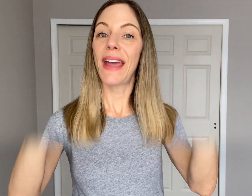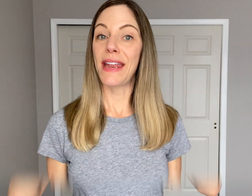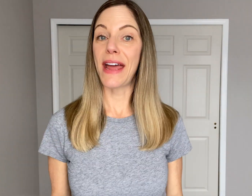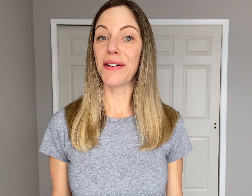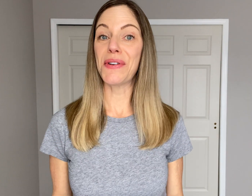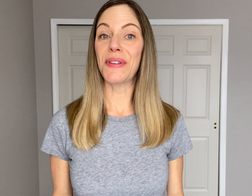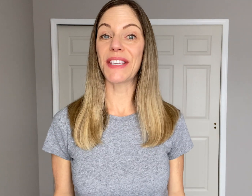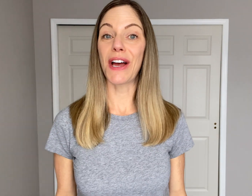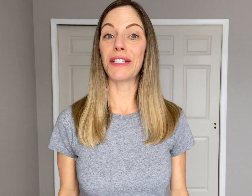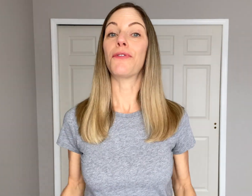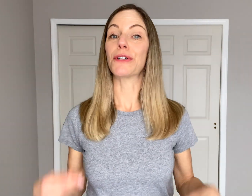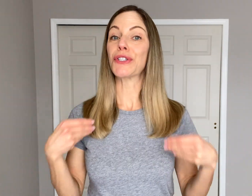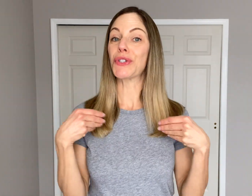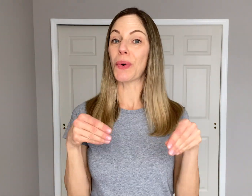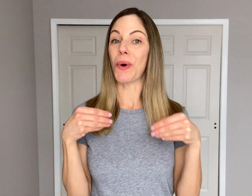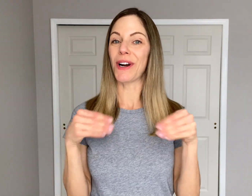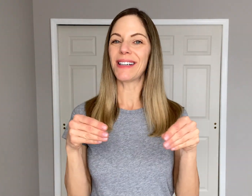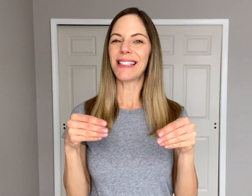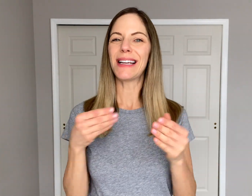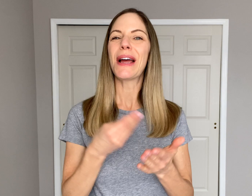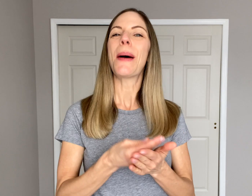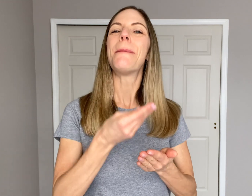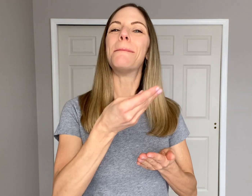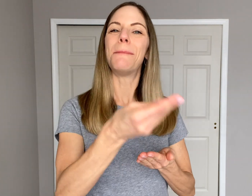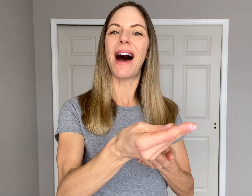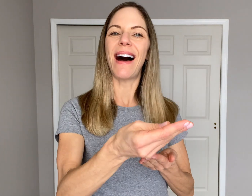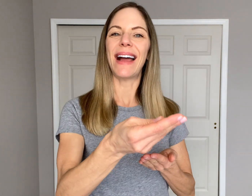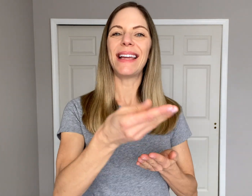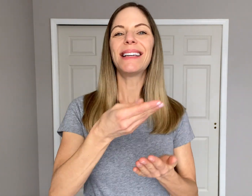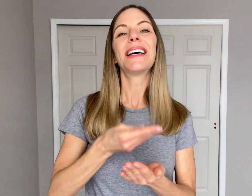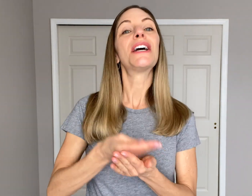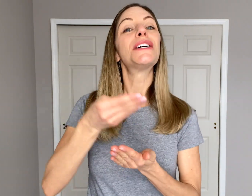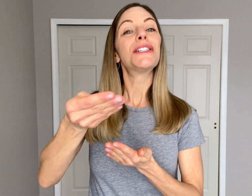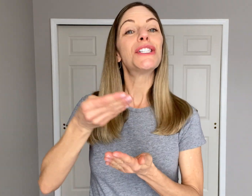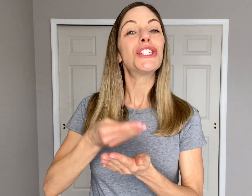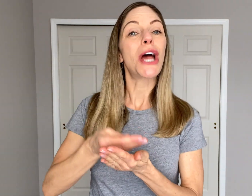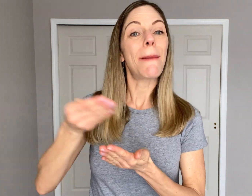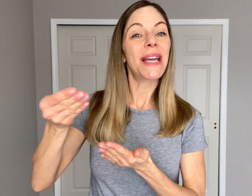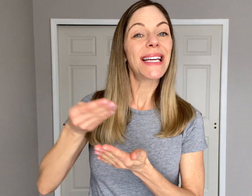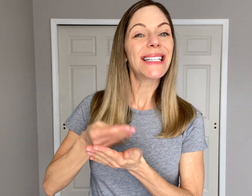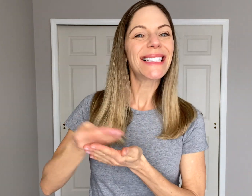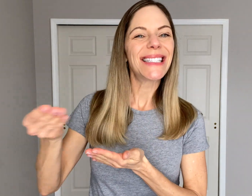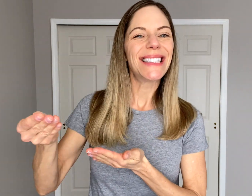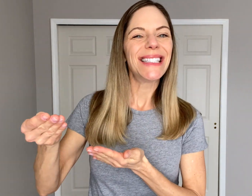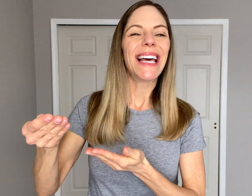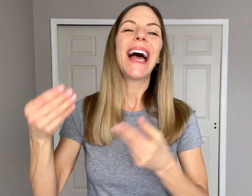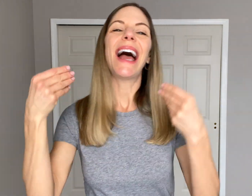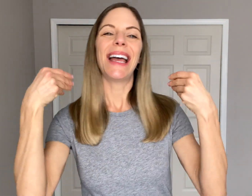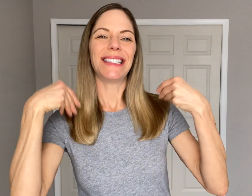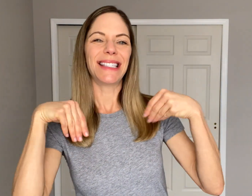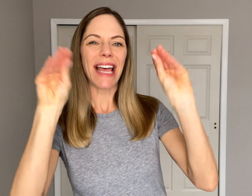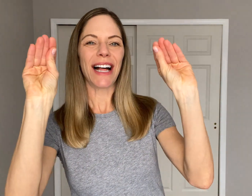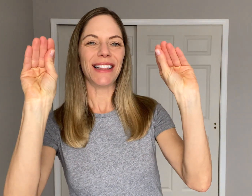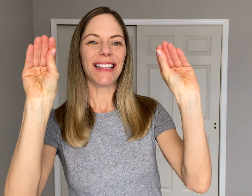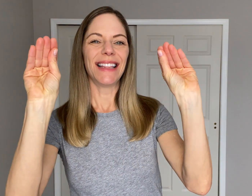And now you know the signs for "store," "buy," "shopping" and "sell"